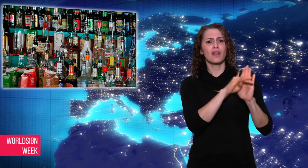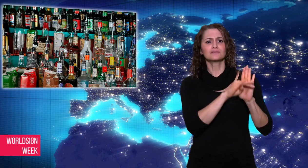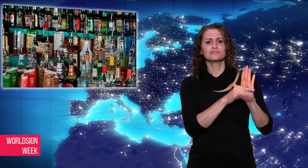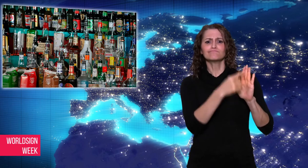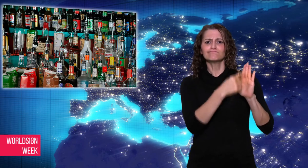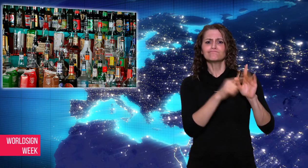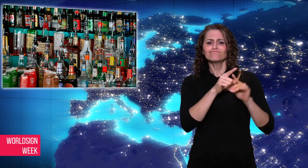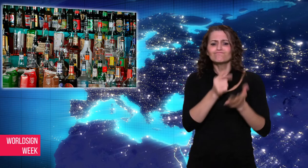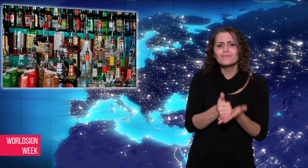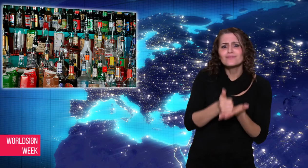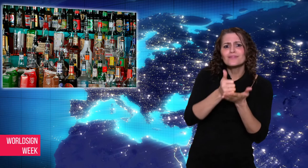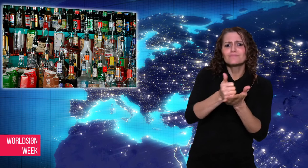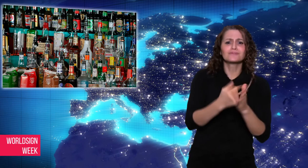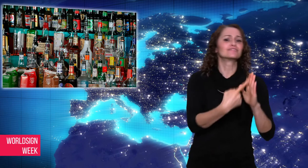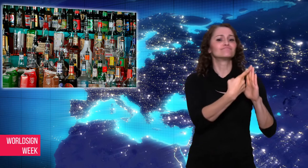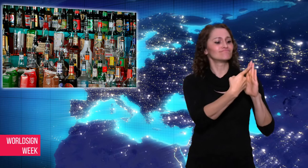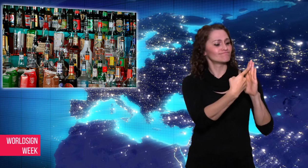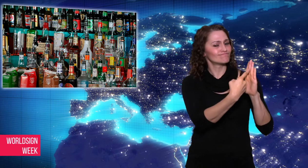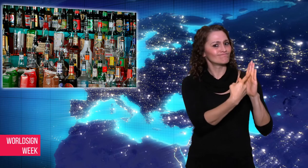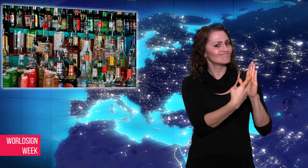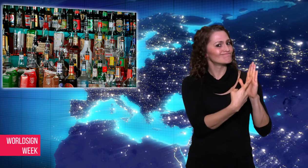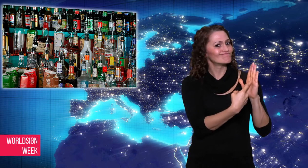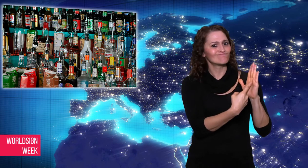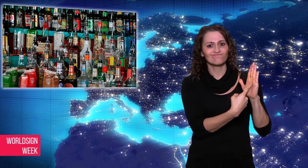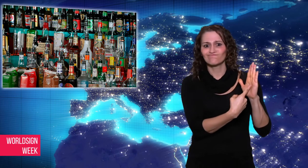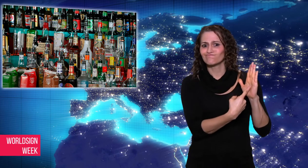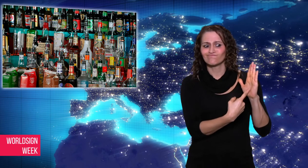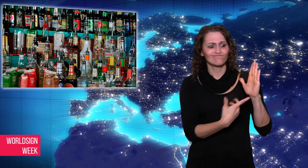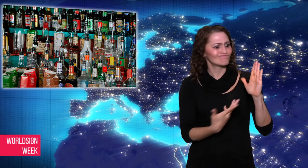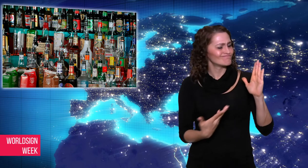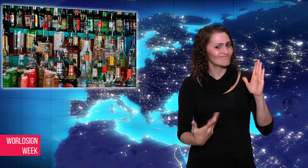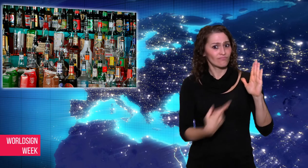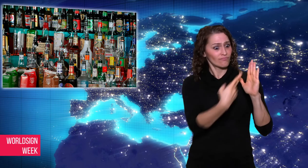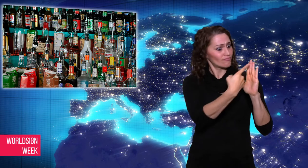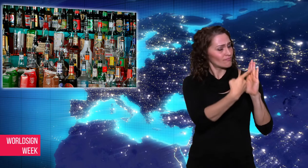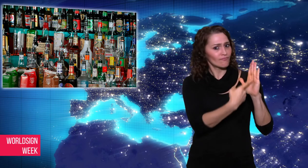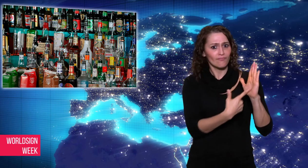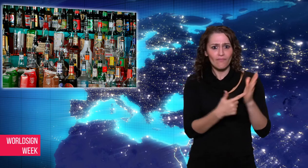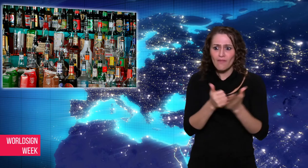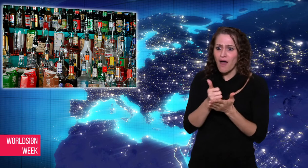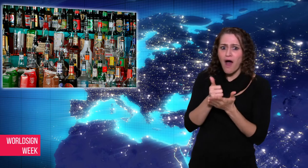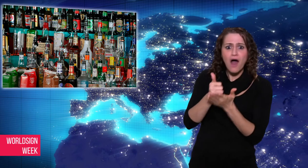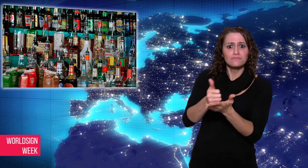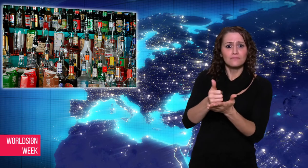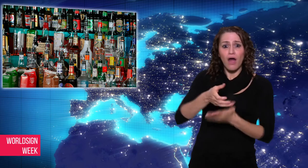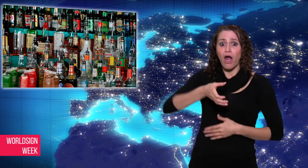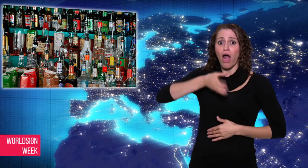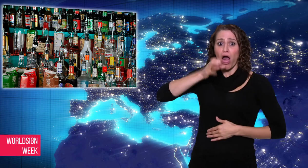policies do not do enough to